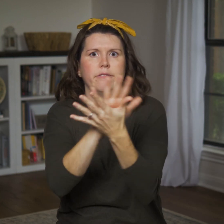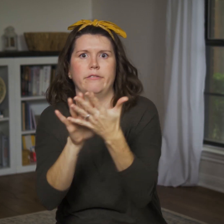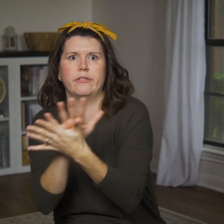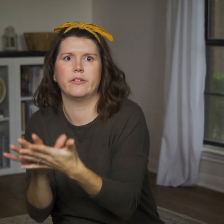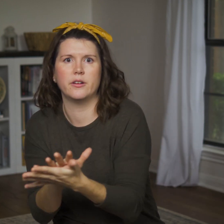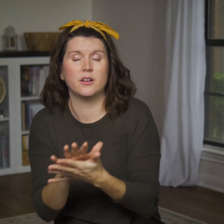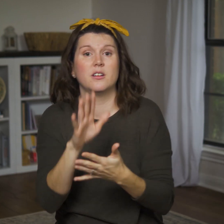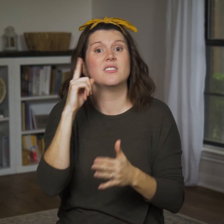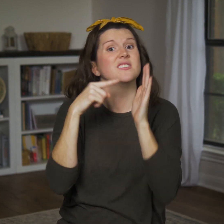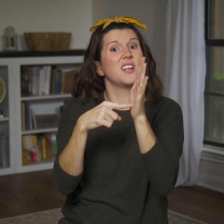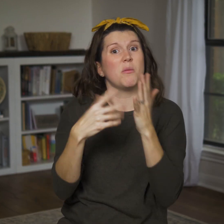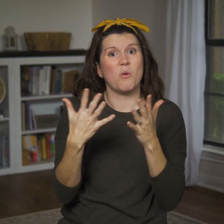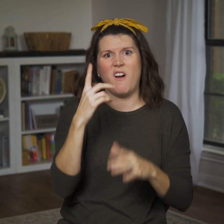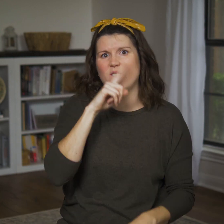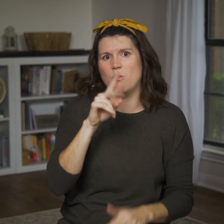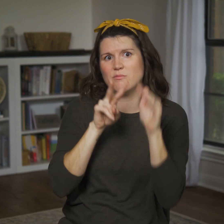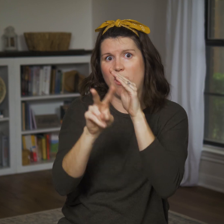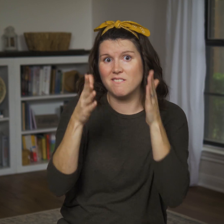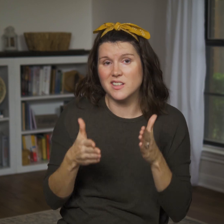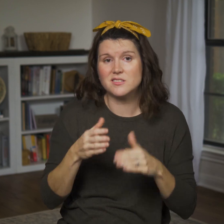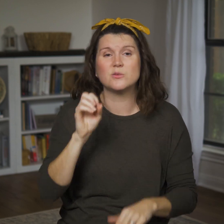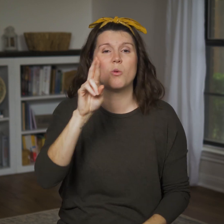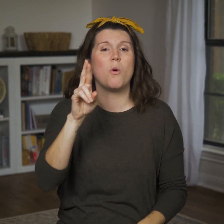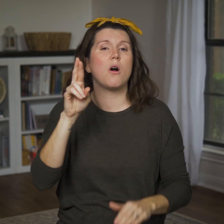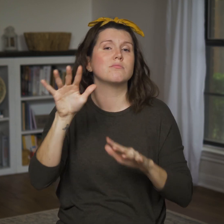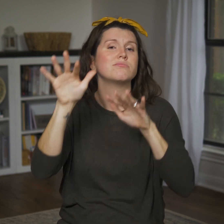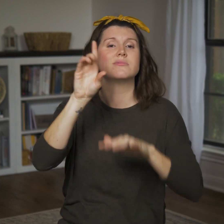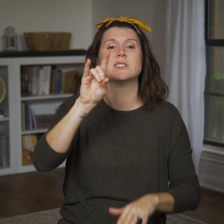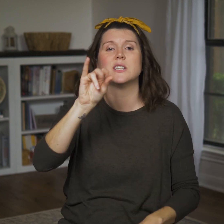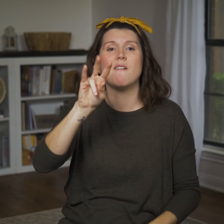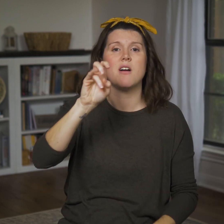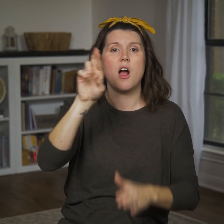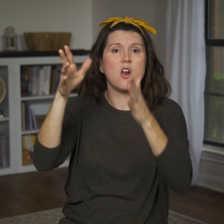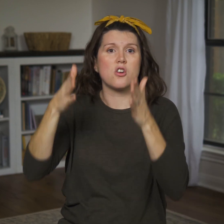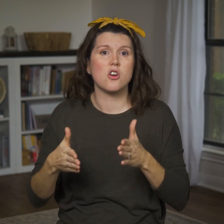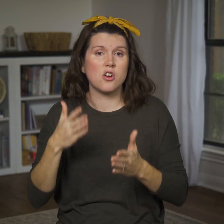giving the example of a false prophet or a diviner